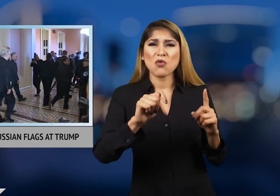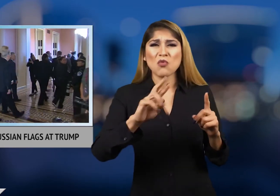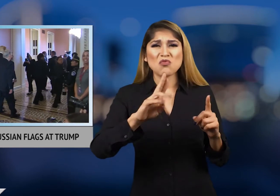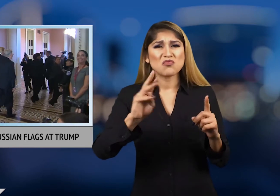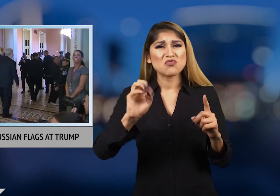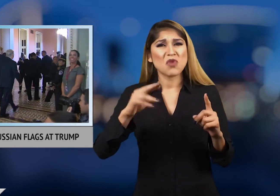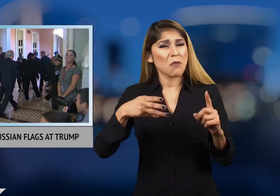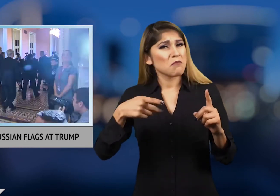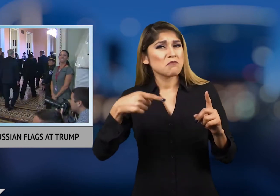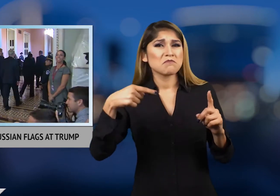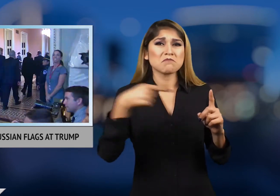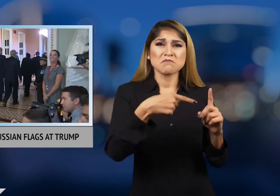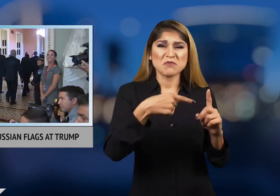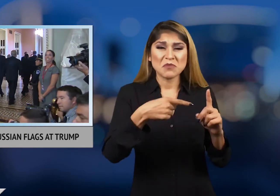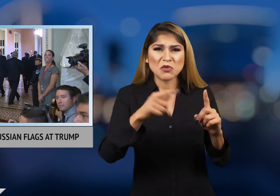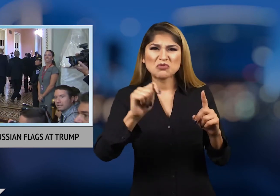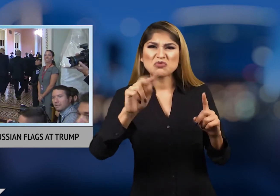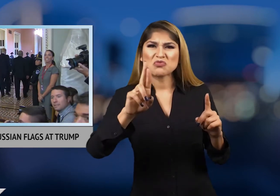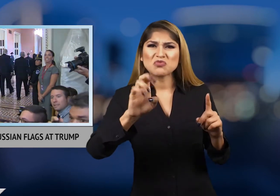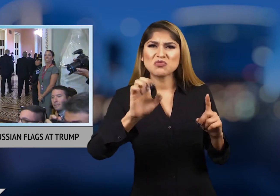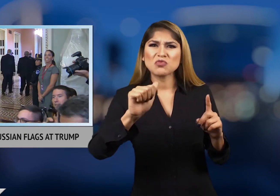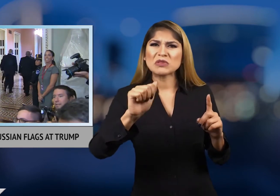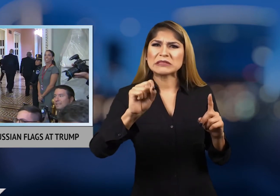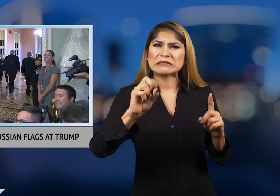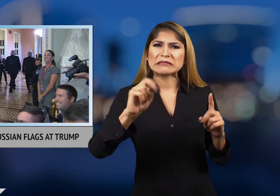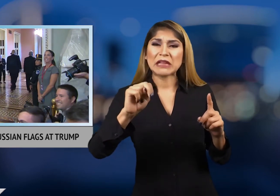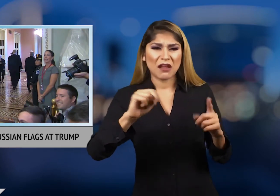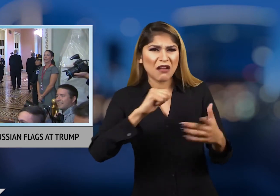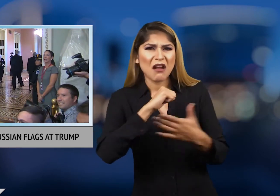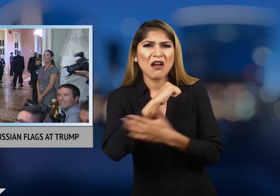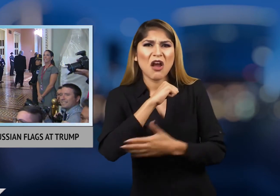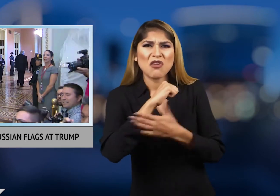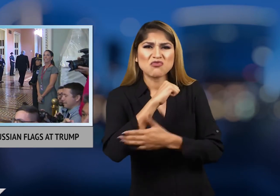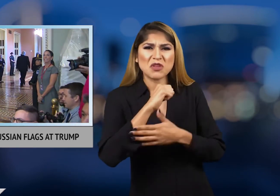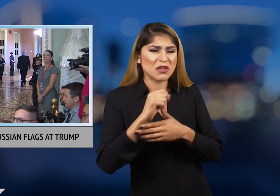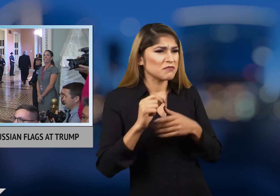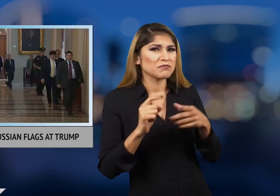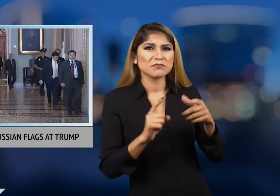"Trump is treason!"